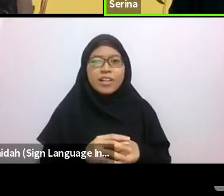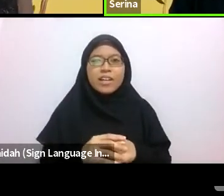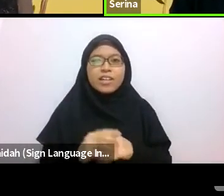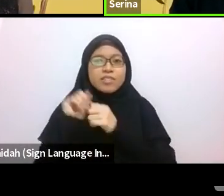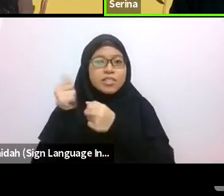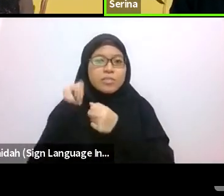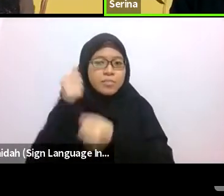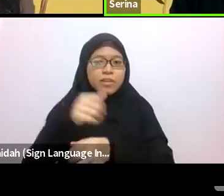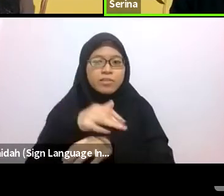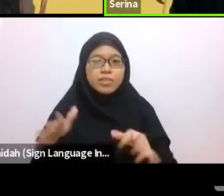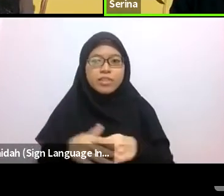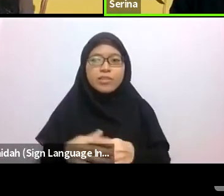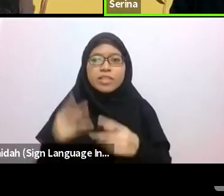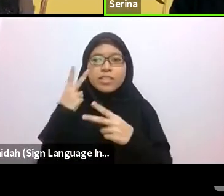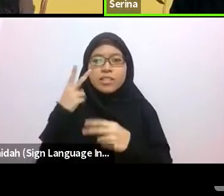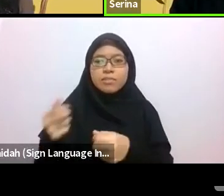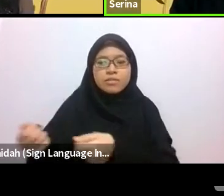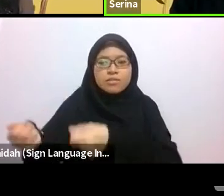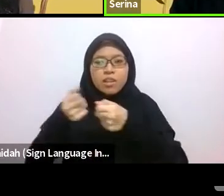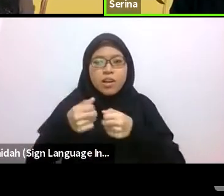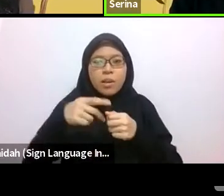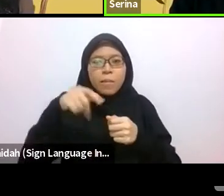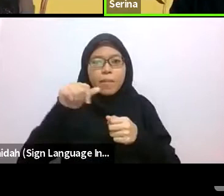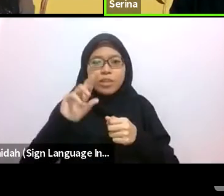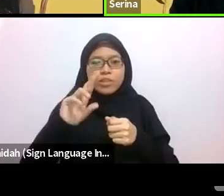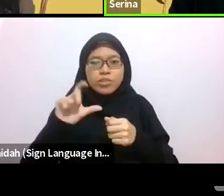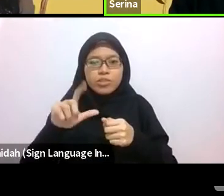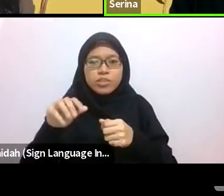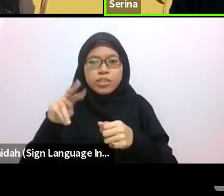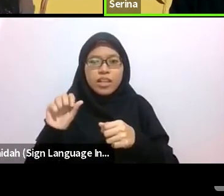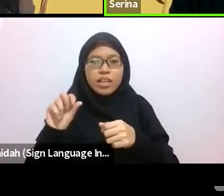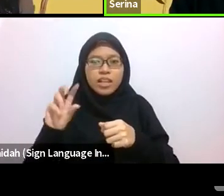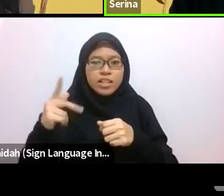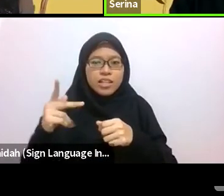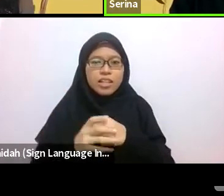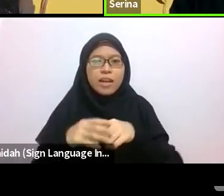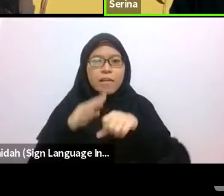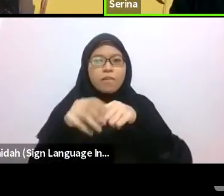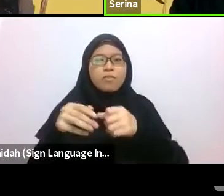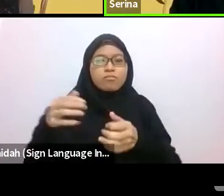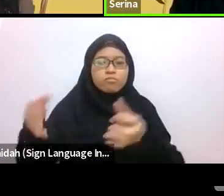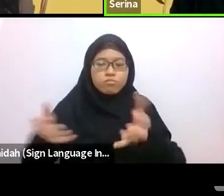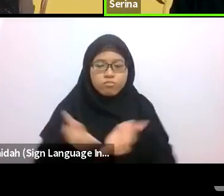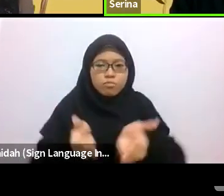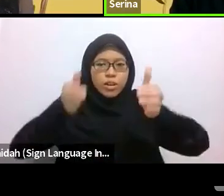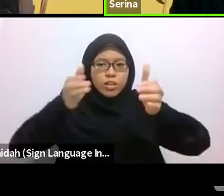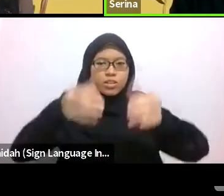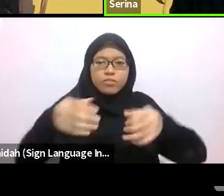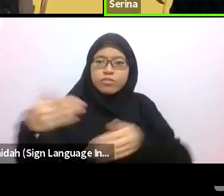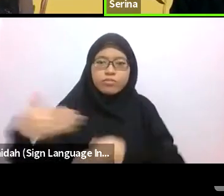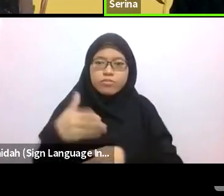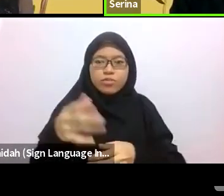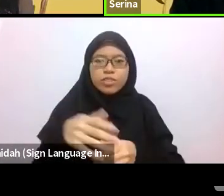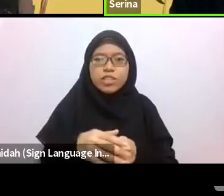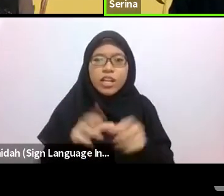They have taken us out on research trips, and have watched with some worry when I dive into the murky shallows around the seagrass meadows and island.